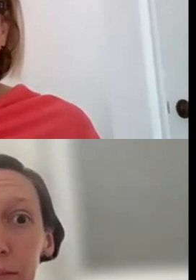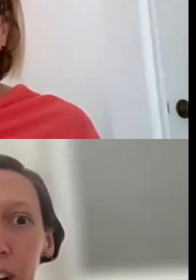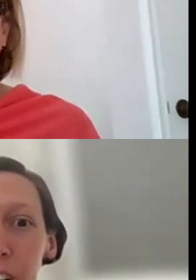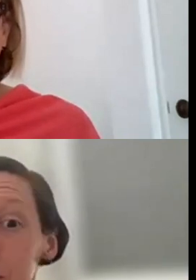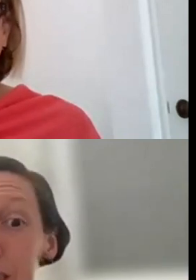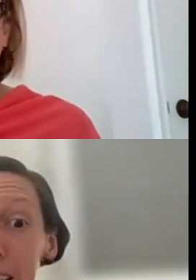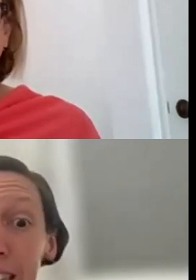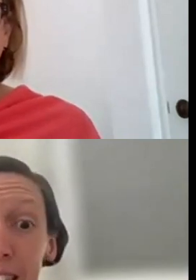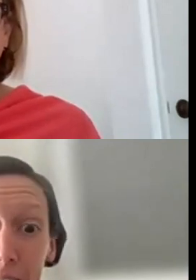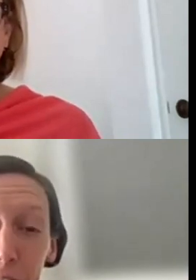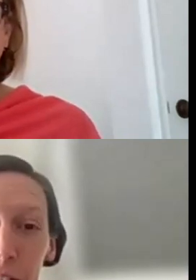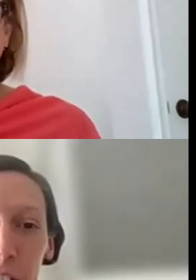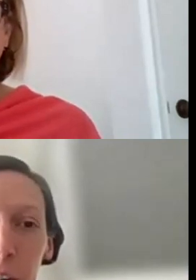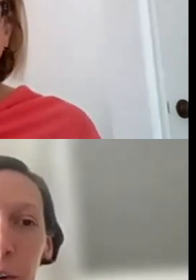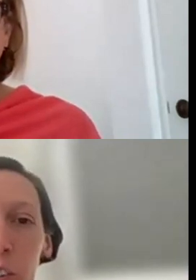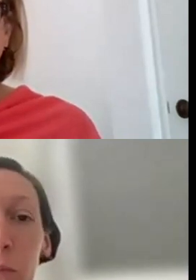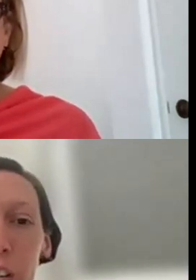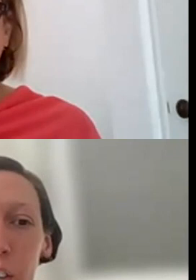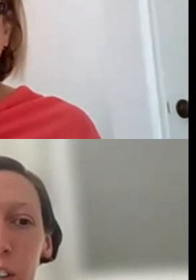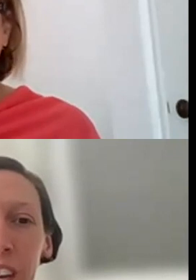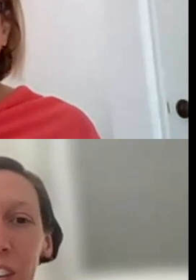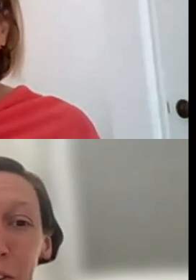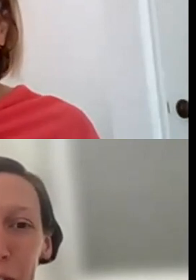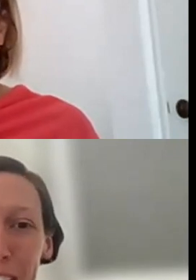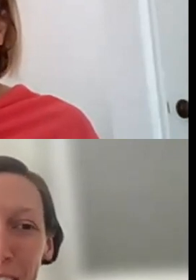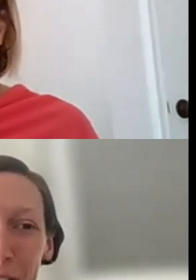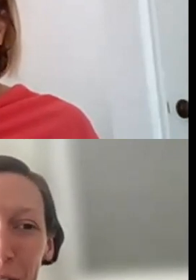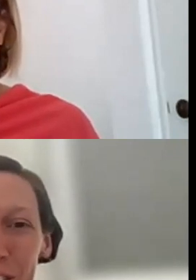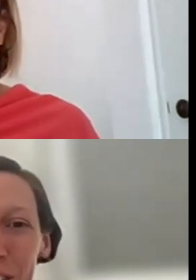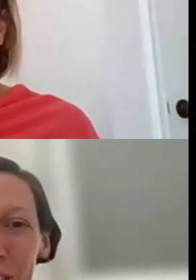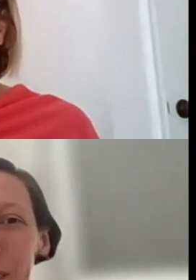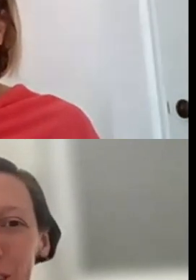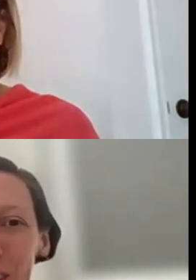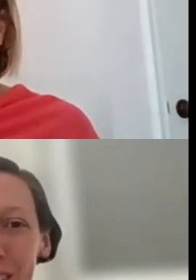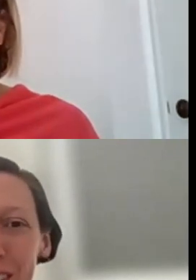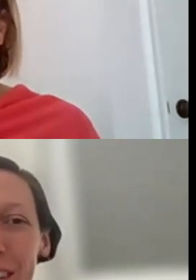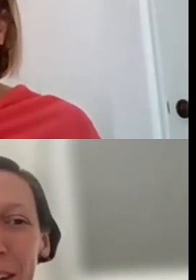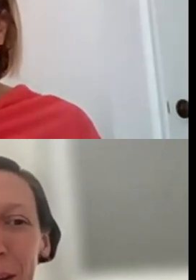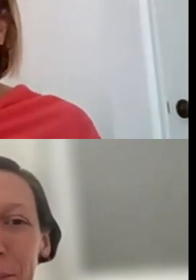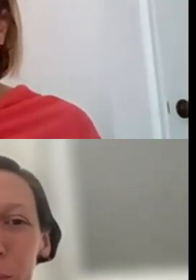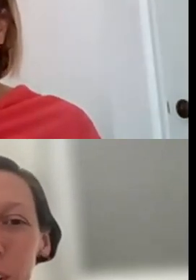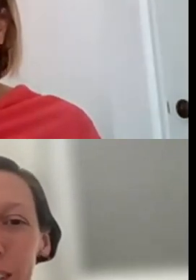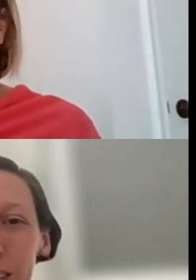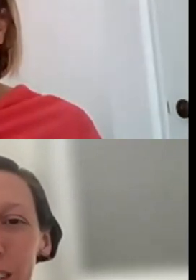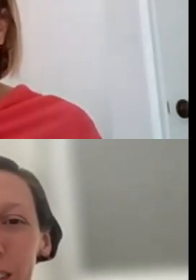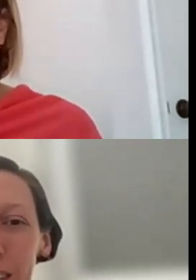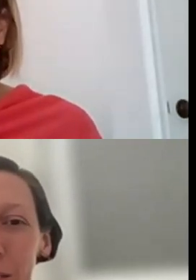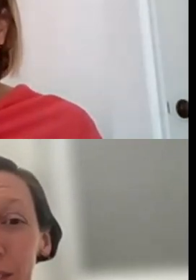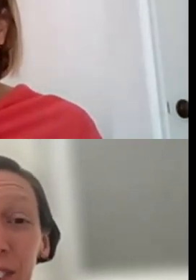OFTEN DOES NOT SAVE. SO JUST MAKE SURE THAT YOU'RE COORDINATING WITH YOUR CO-WORKERS TO WORK AT DIFFERENT